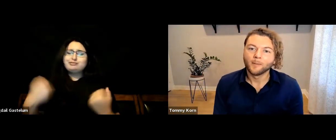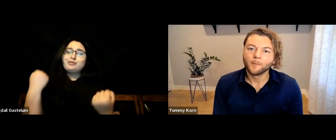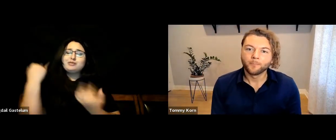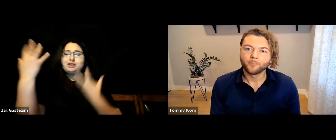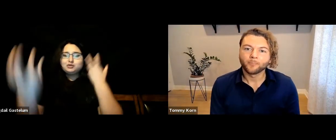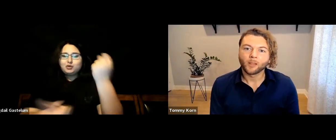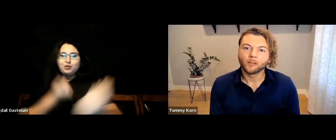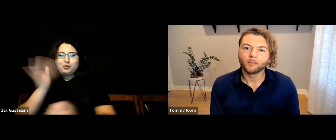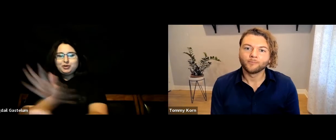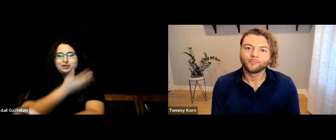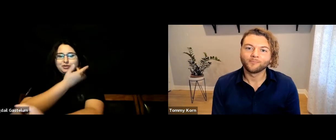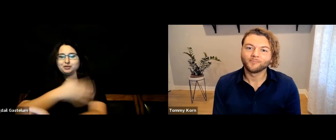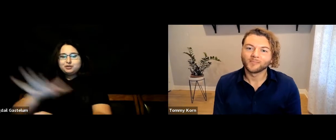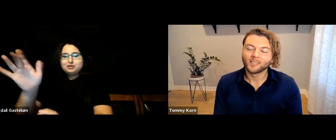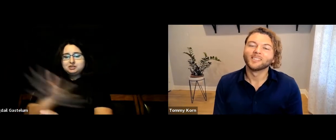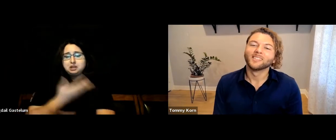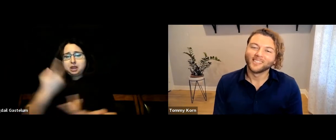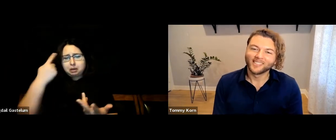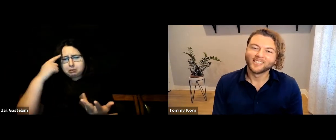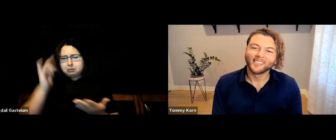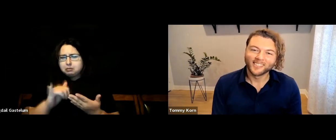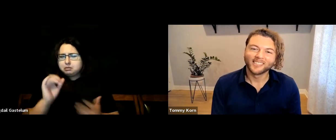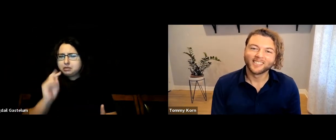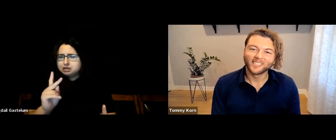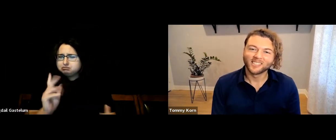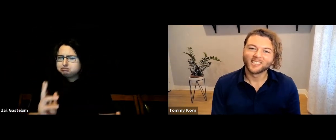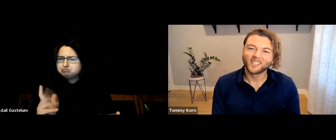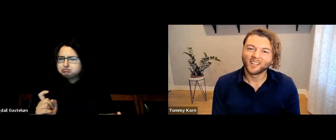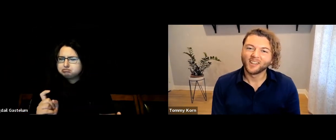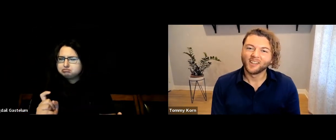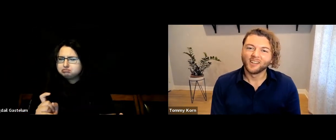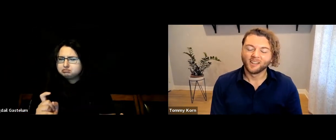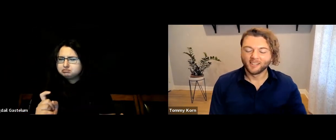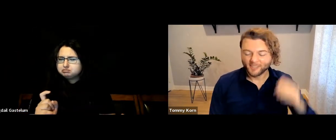to interpret and sign music on these platforms?